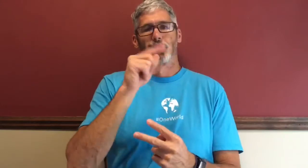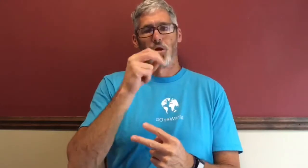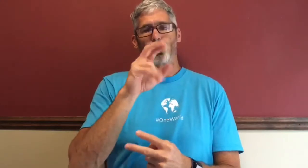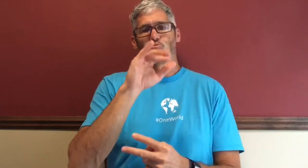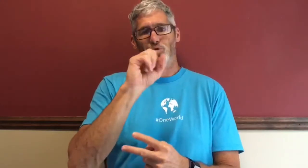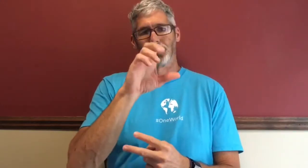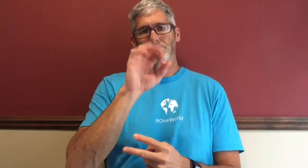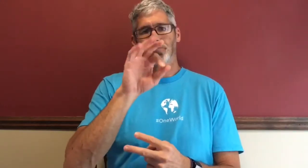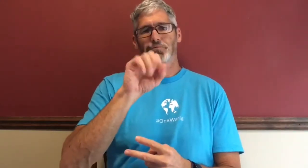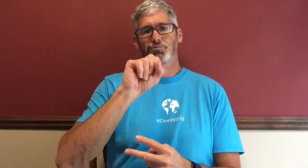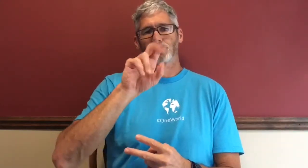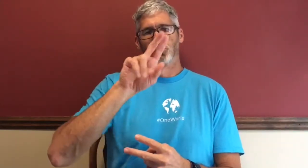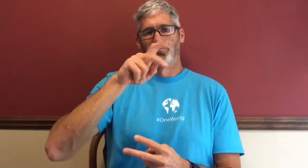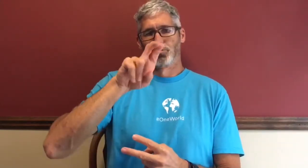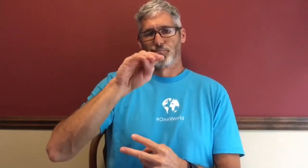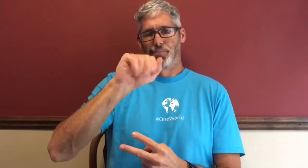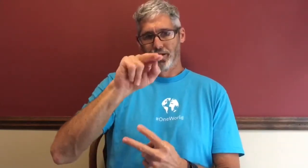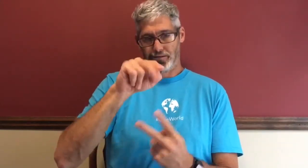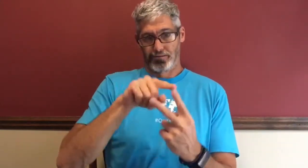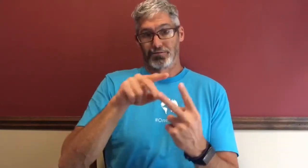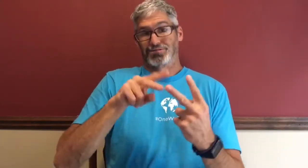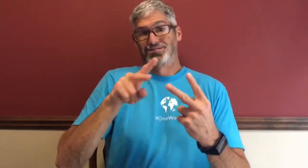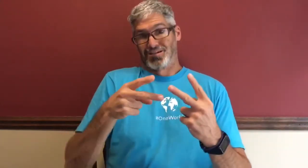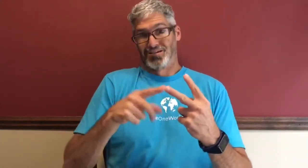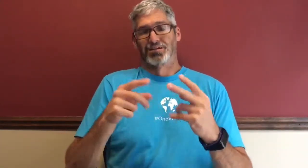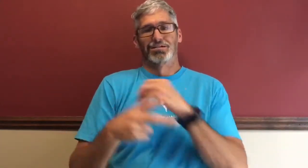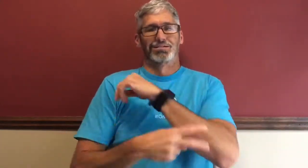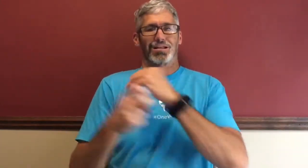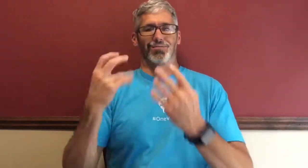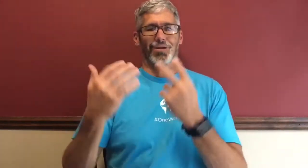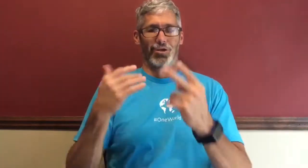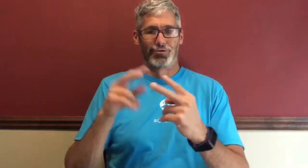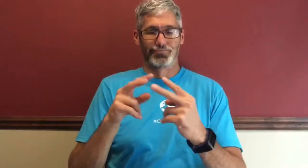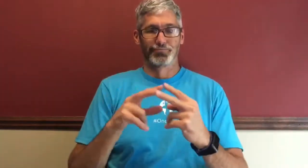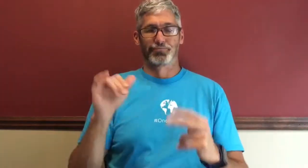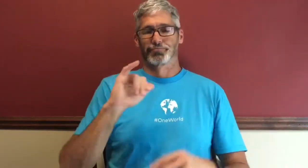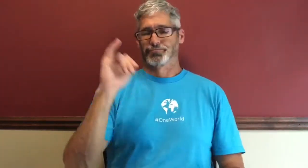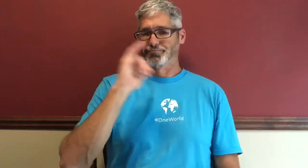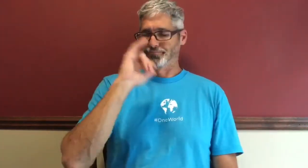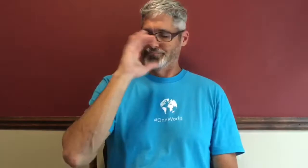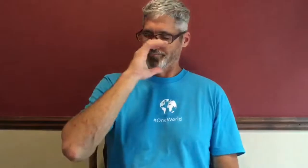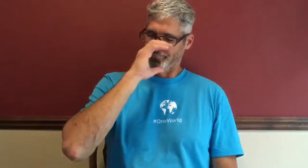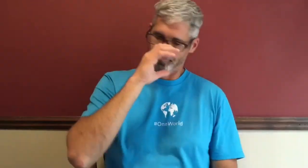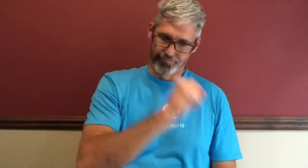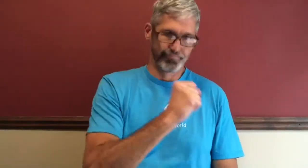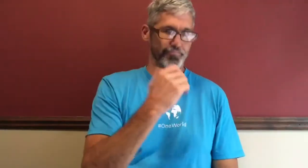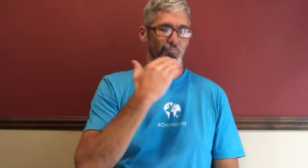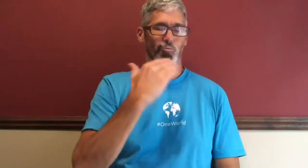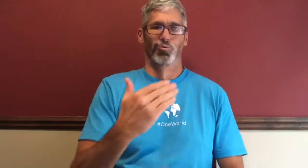first was The Rise of Superman and the second was Stealing Fire now these books